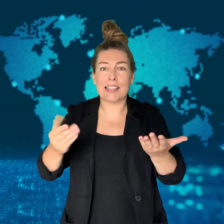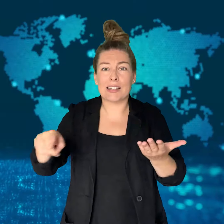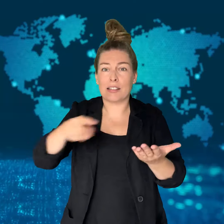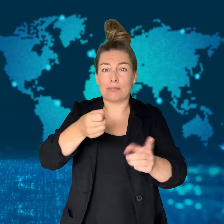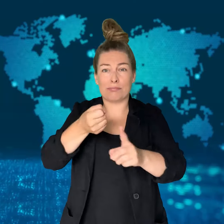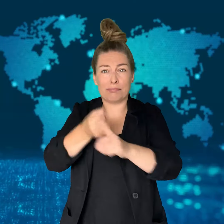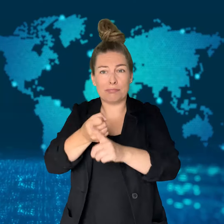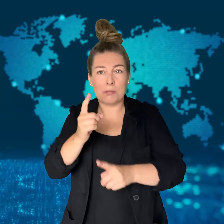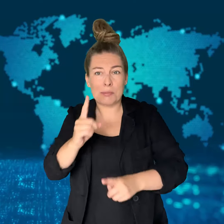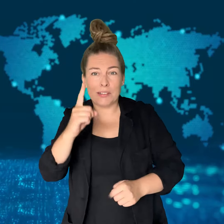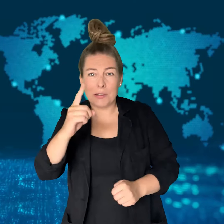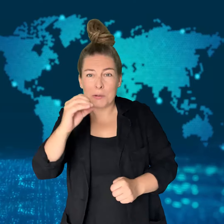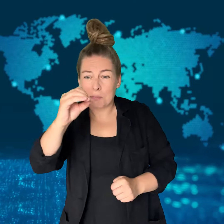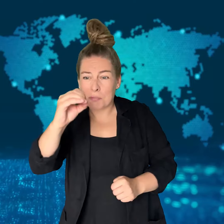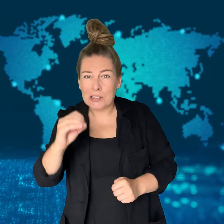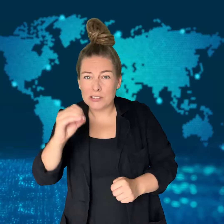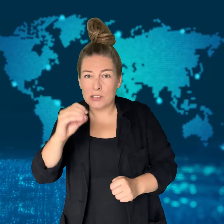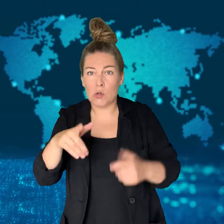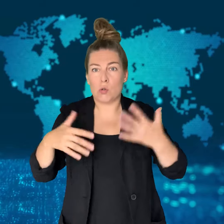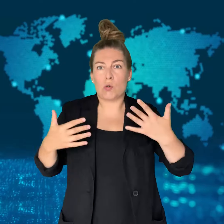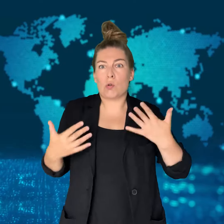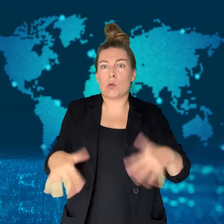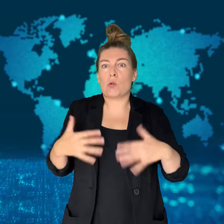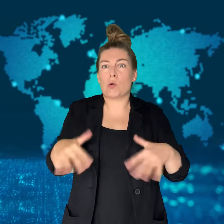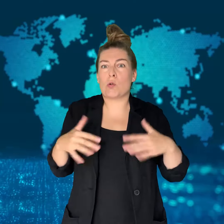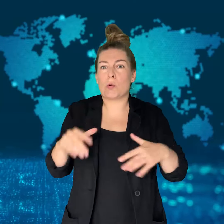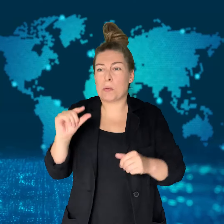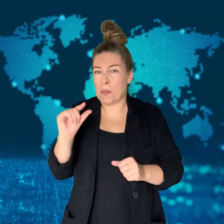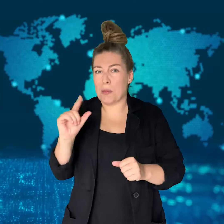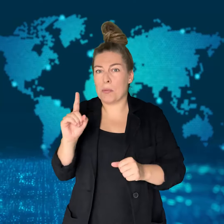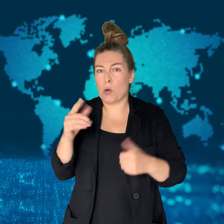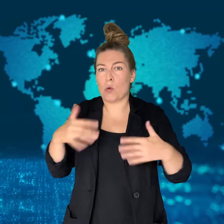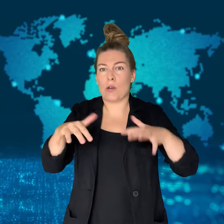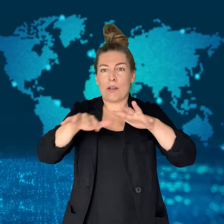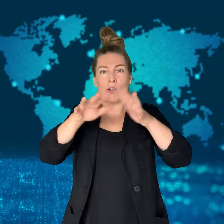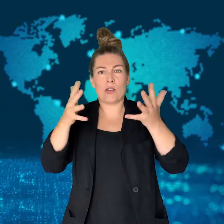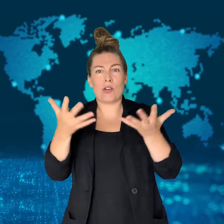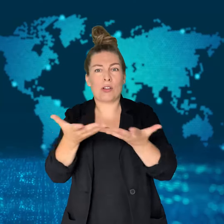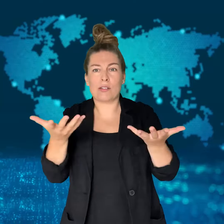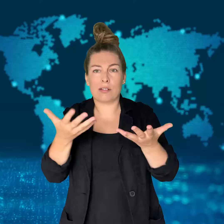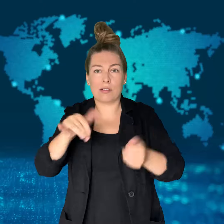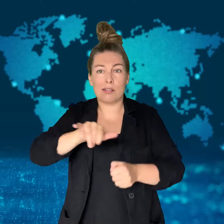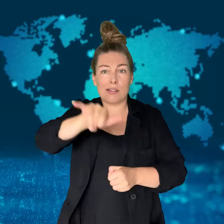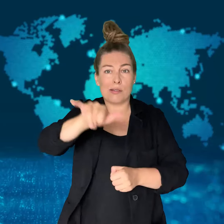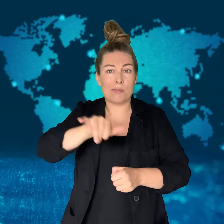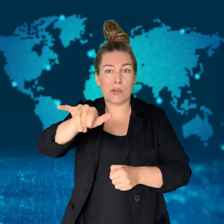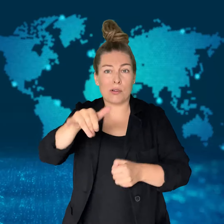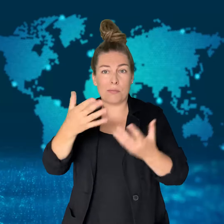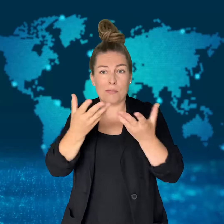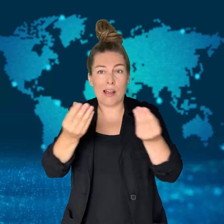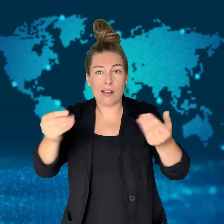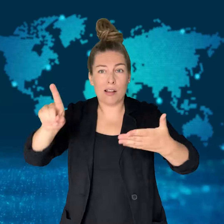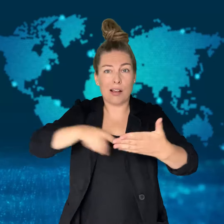their flights and news broadcasters off the air.